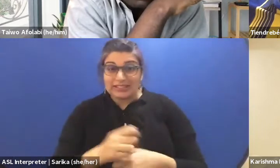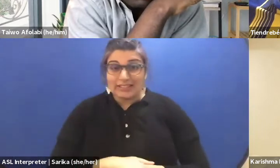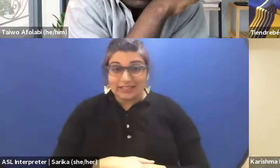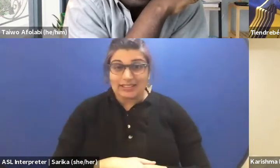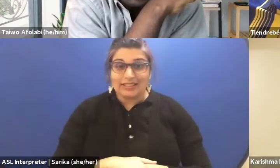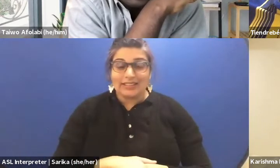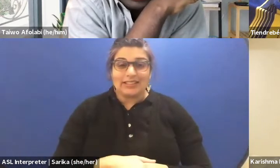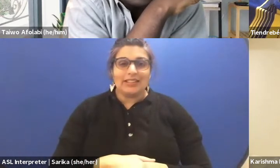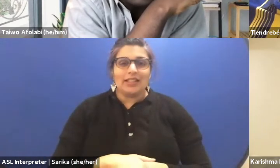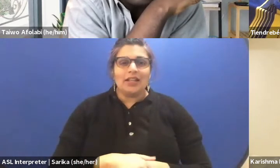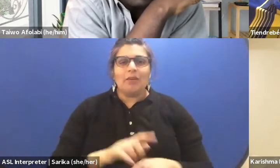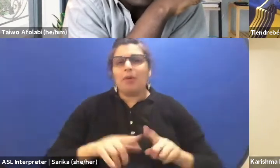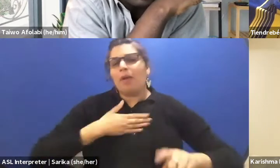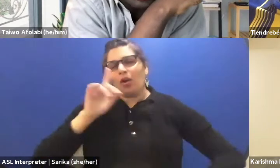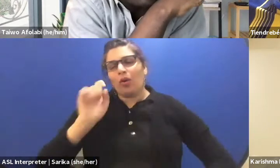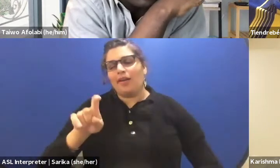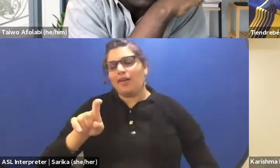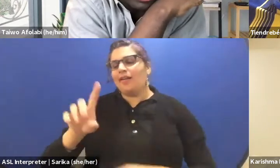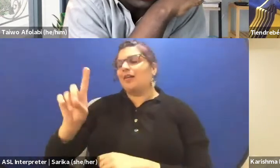My question is how does dramaturgy help you do that?